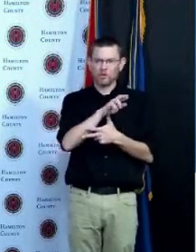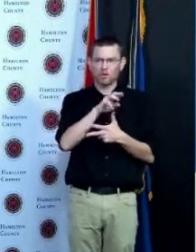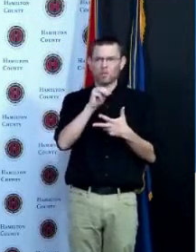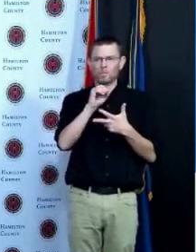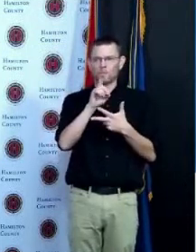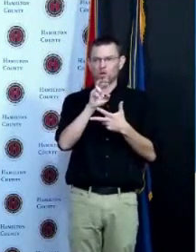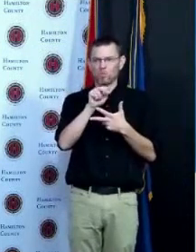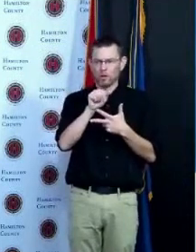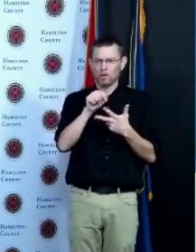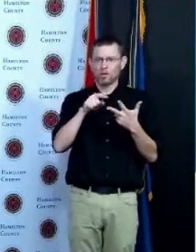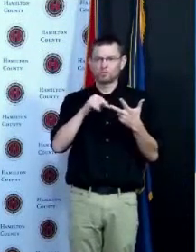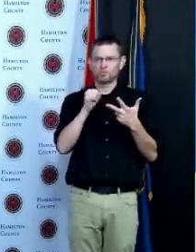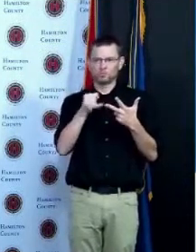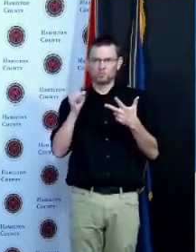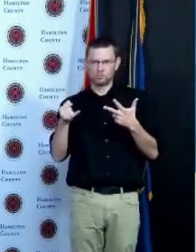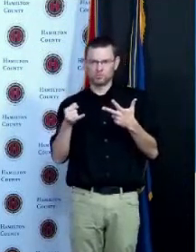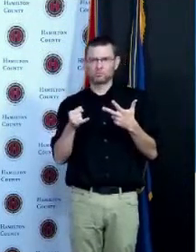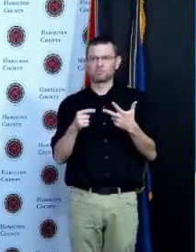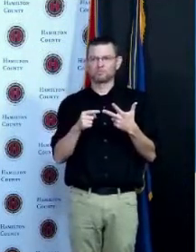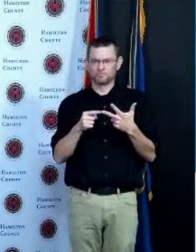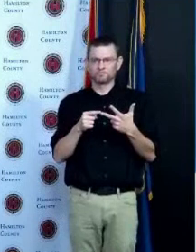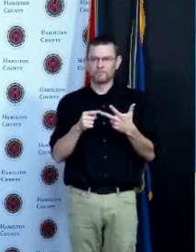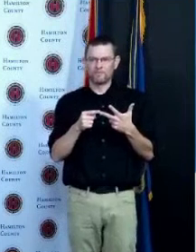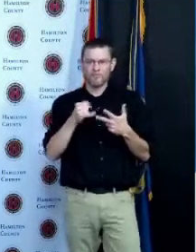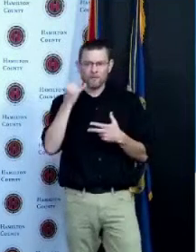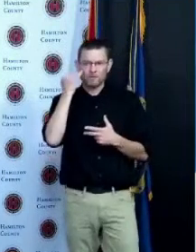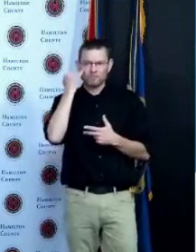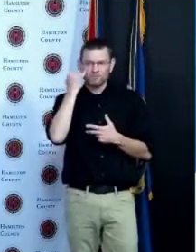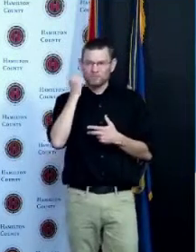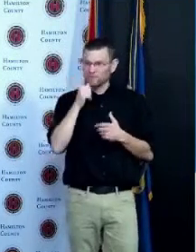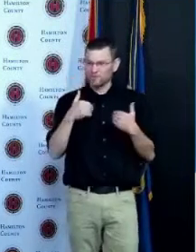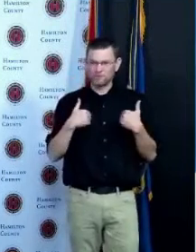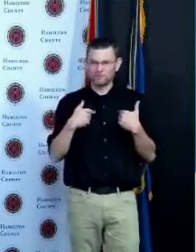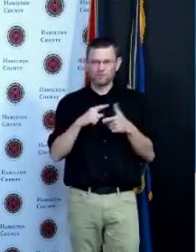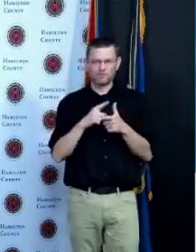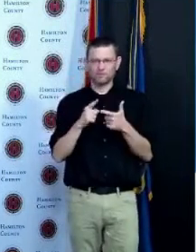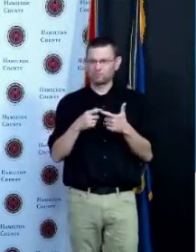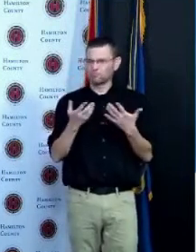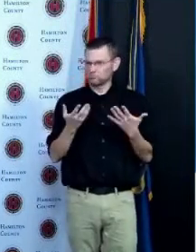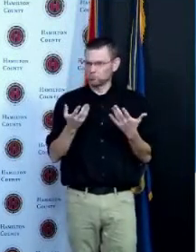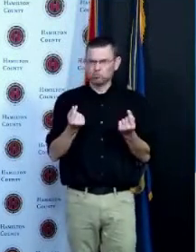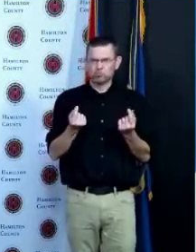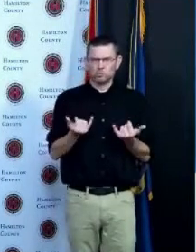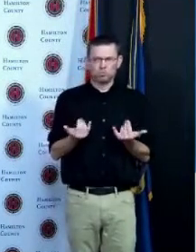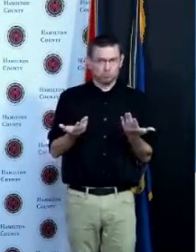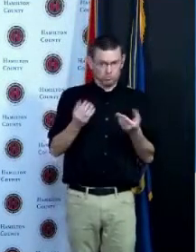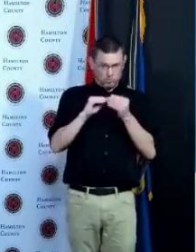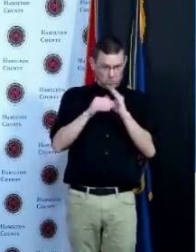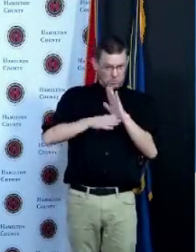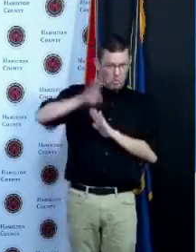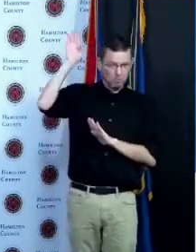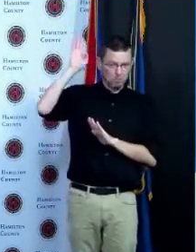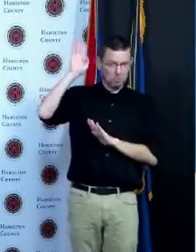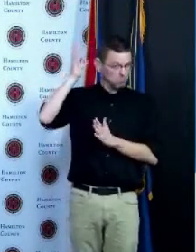to what happened in 1918 and 1919 with much higher numbers and so as far as putting on guests